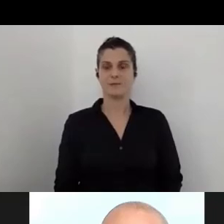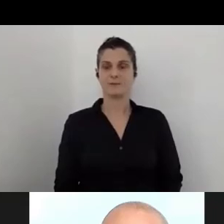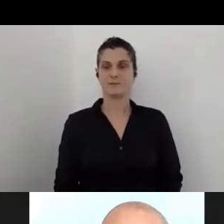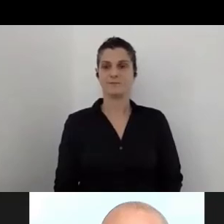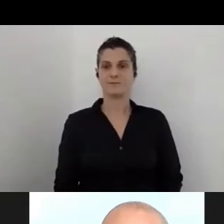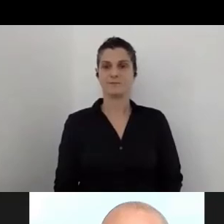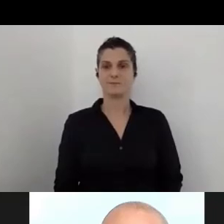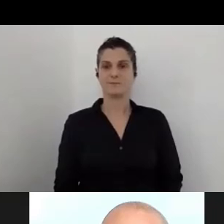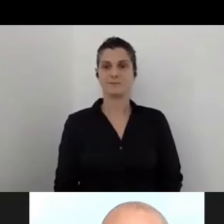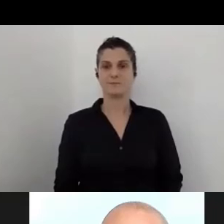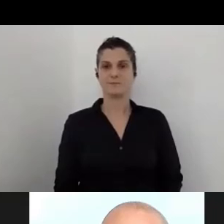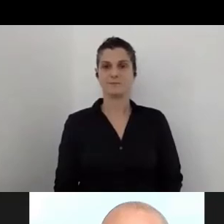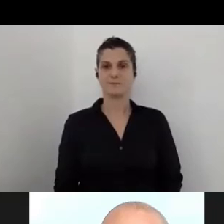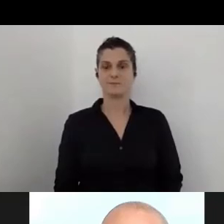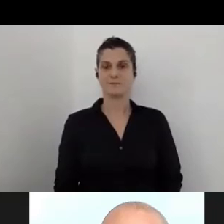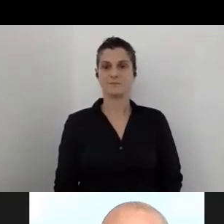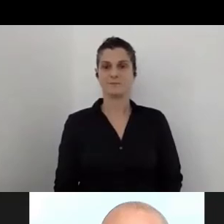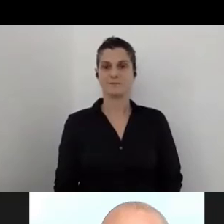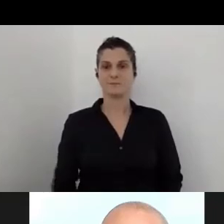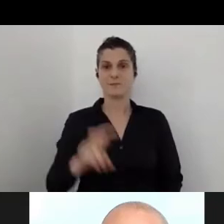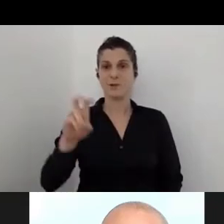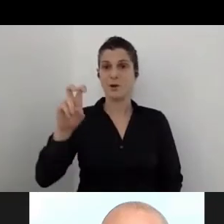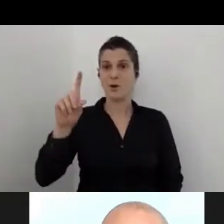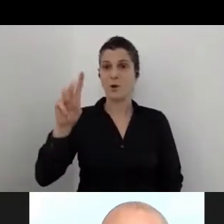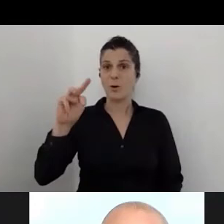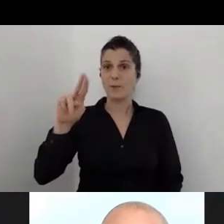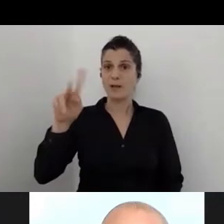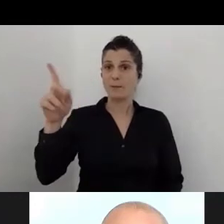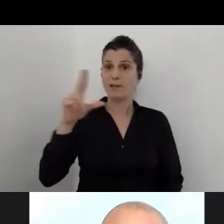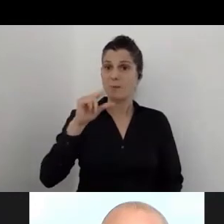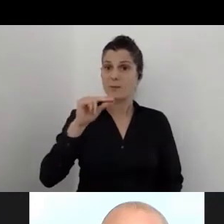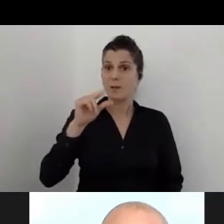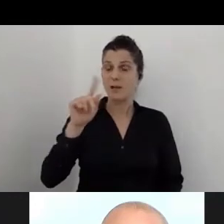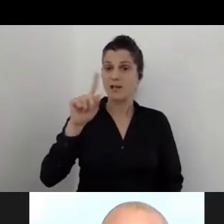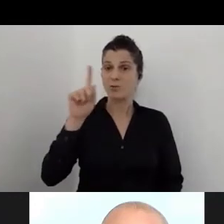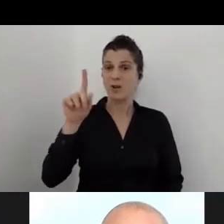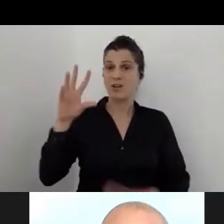Omer, if you're speaking I think you're on mute.